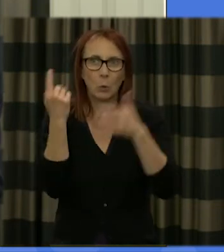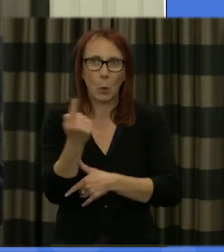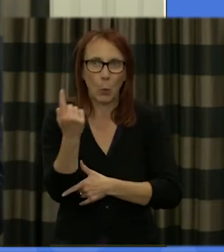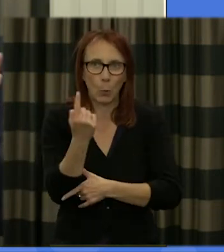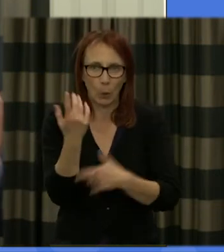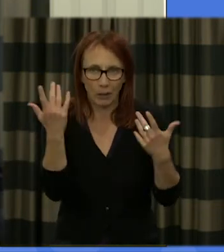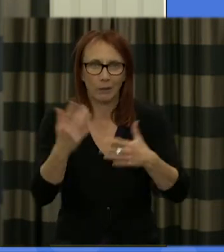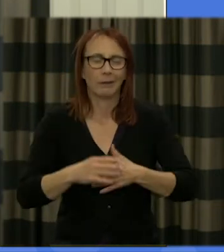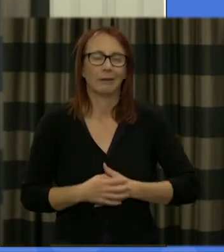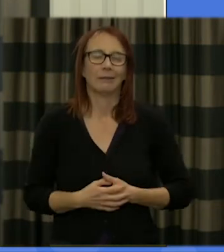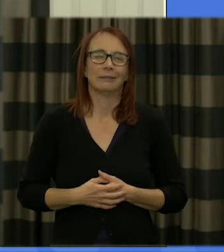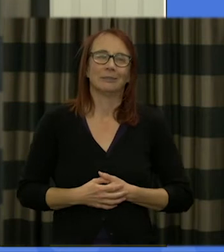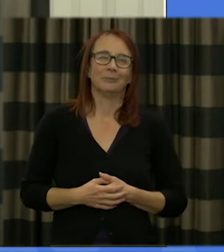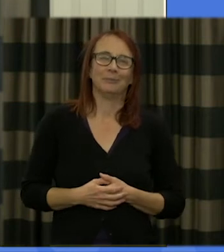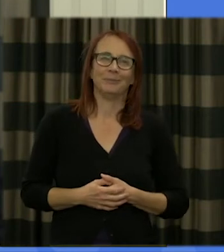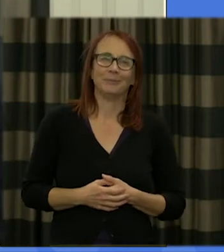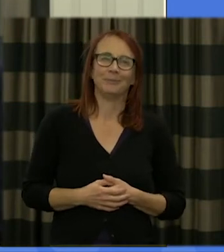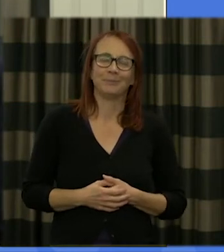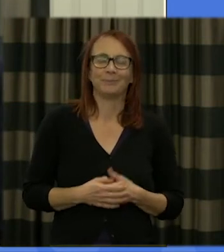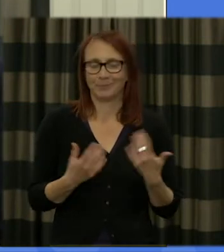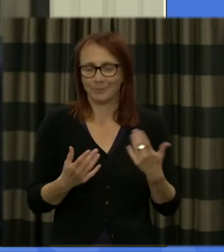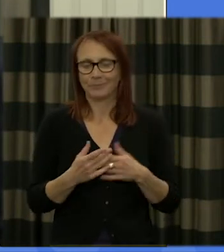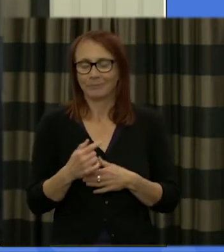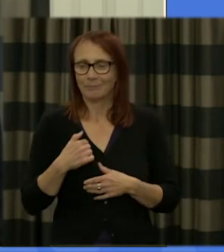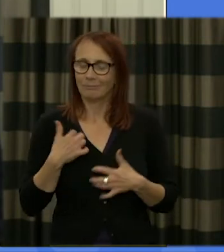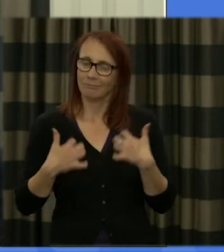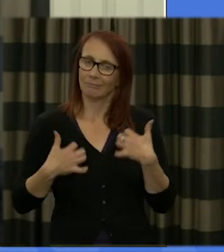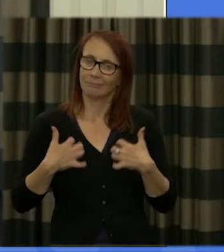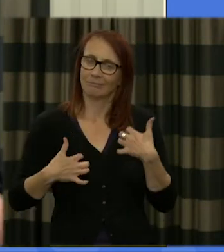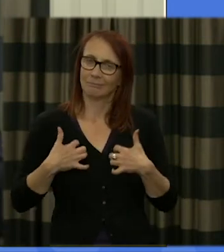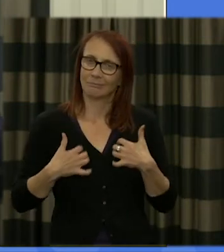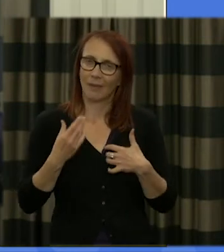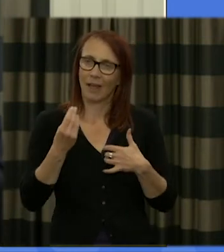unlikely not yeah so I became really interested in in whether we could begin